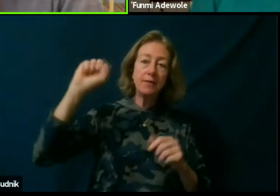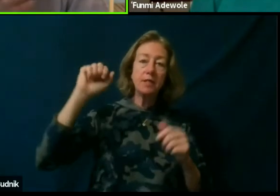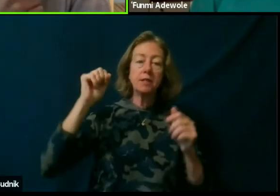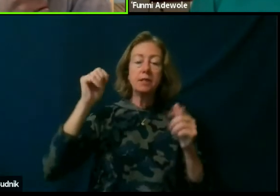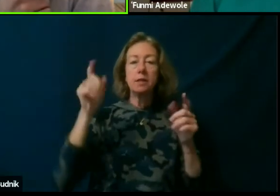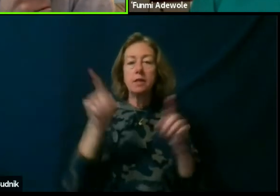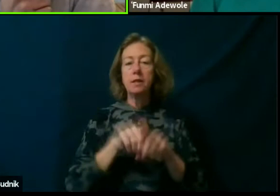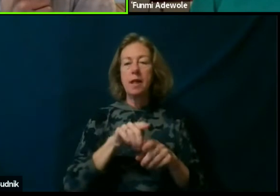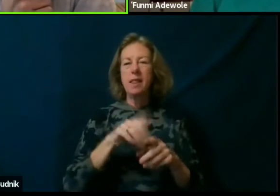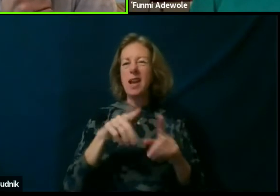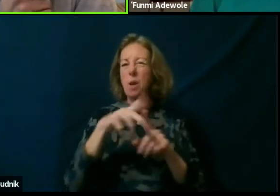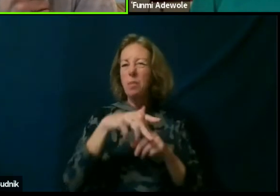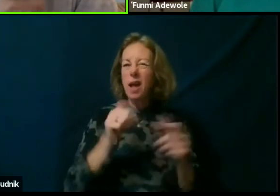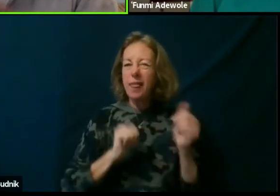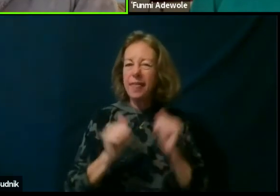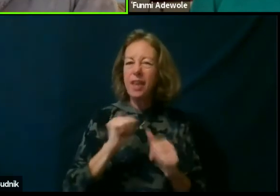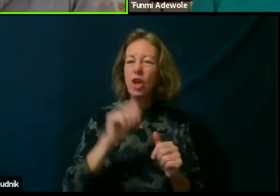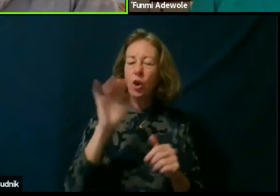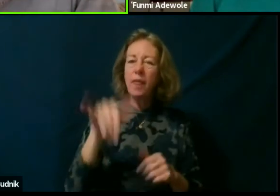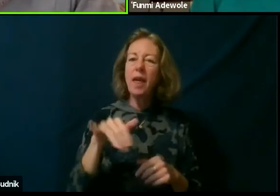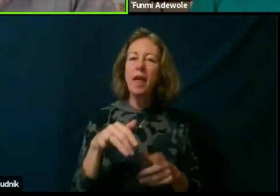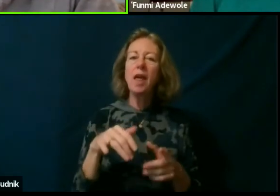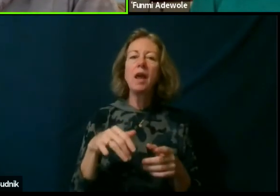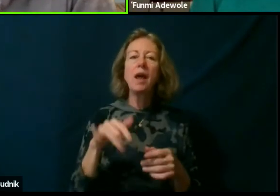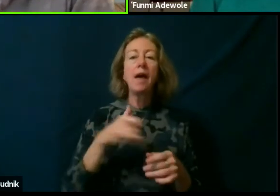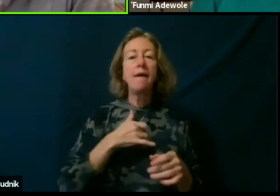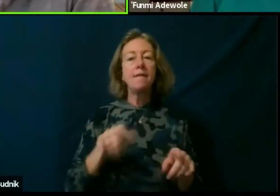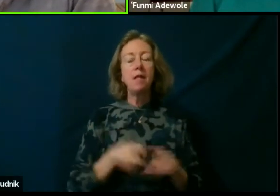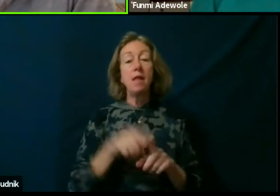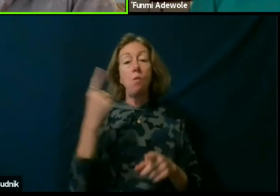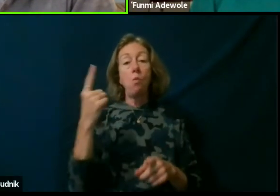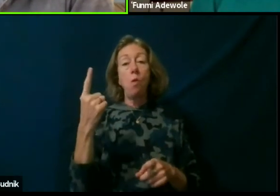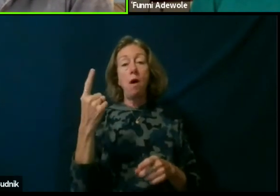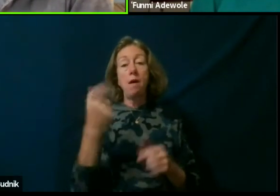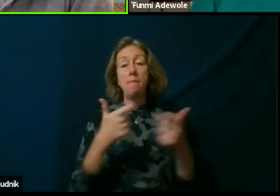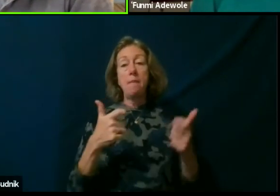and things like that, I feel like one of the major rules of the dramaturge